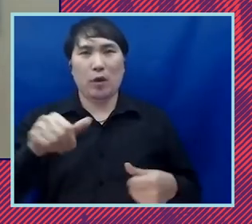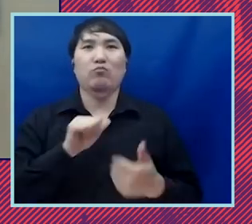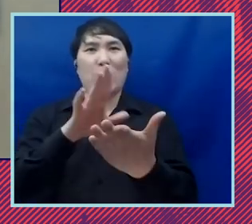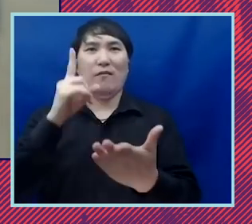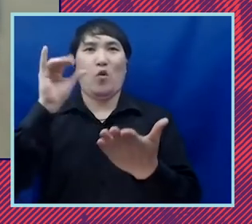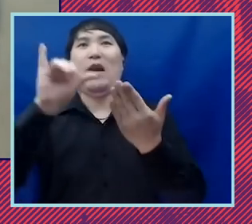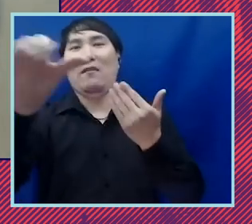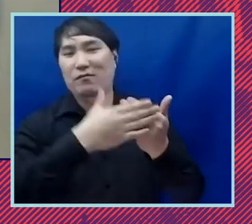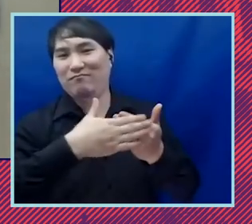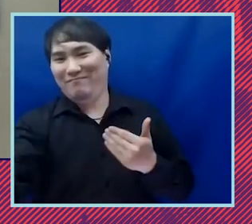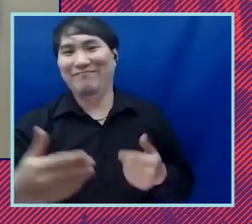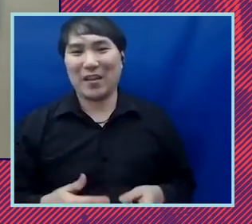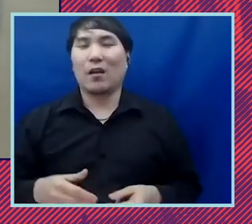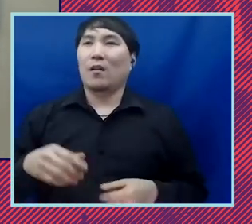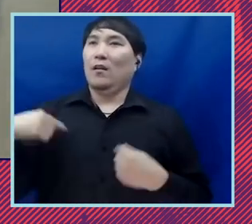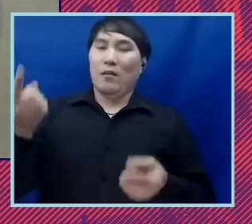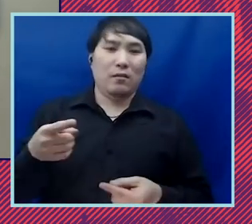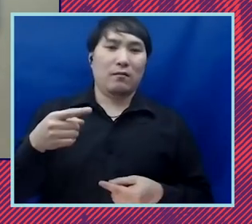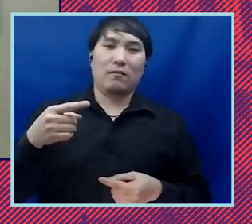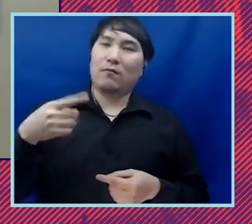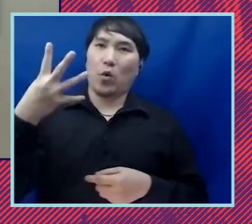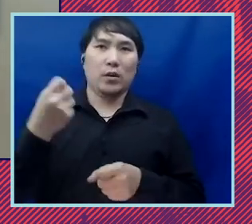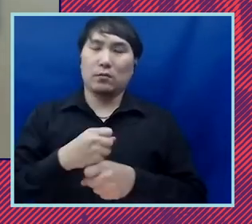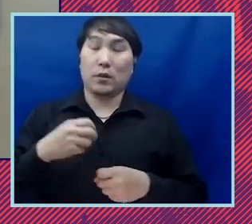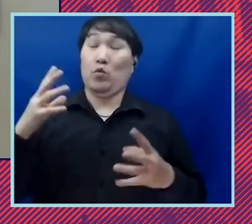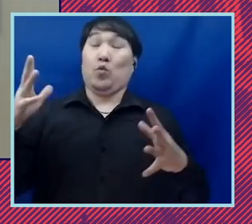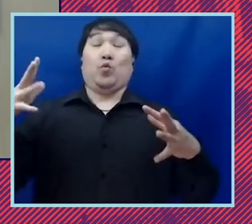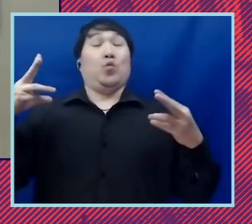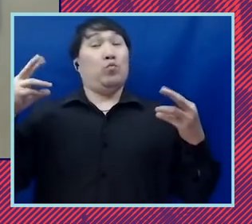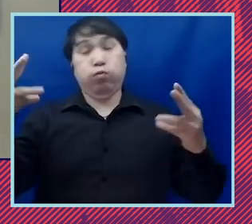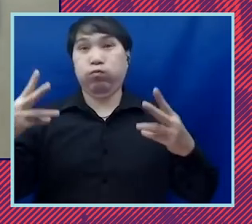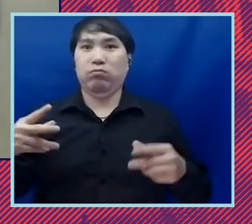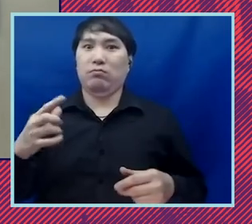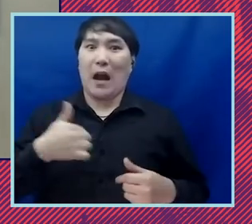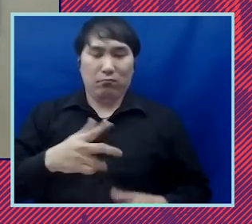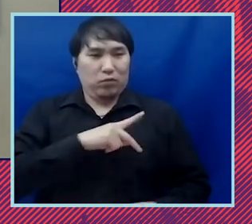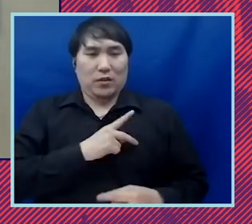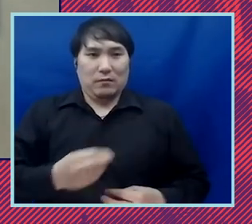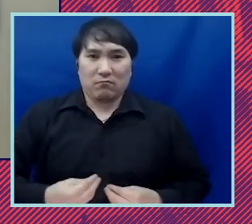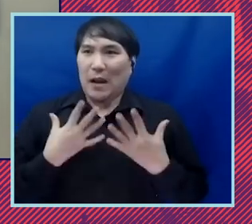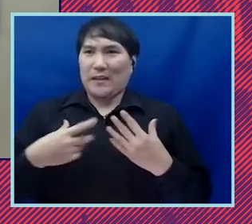the last four years have been a wild ride and i have personally been inspired seeing how the aclu